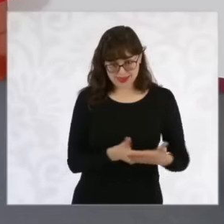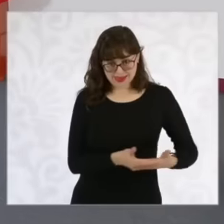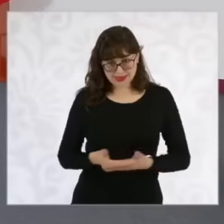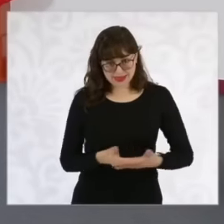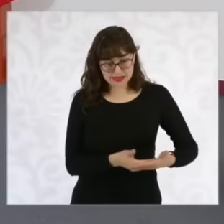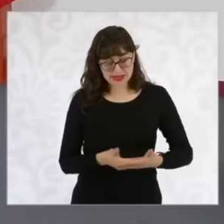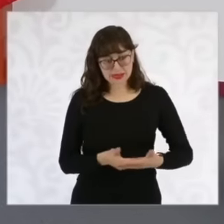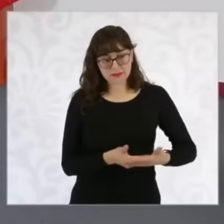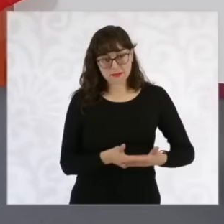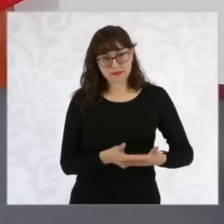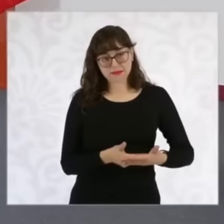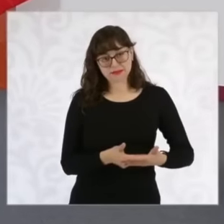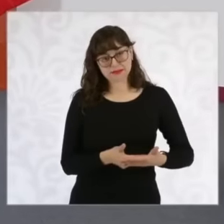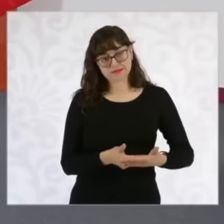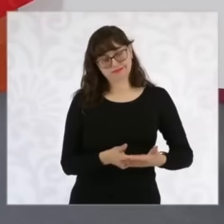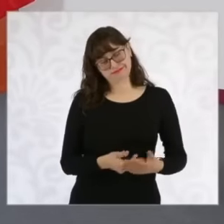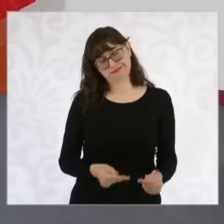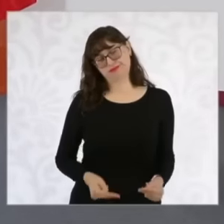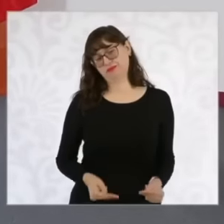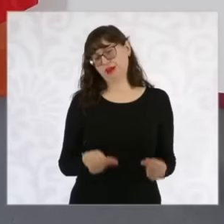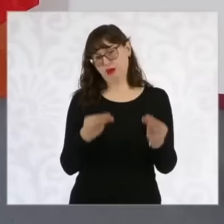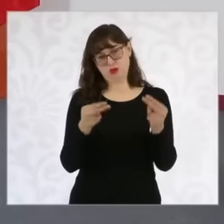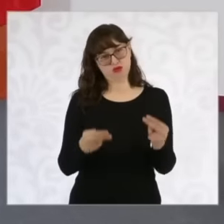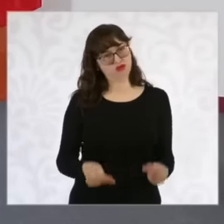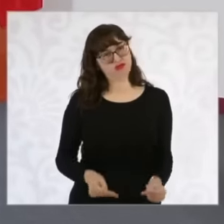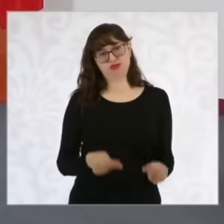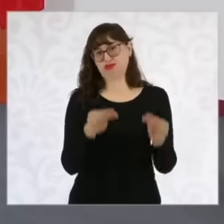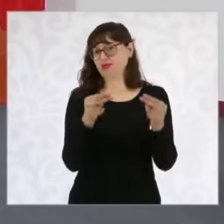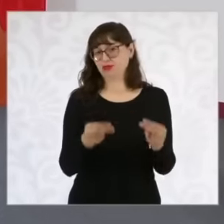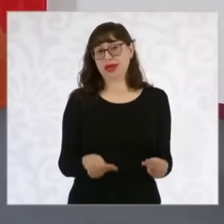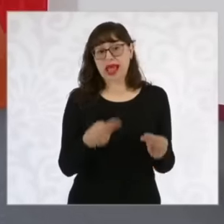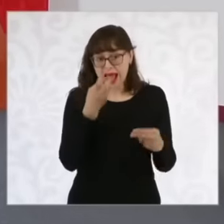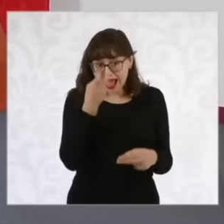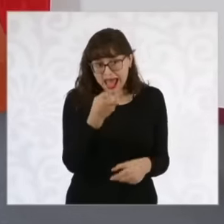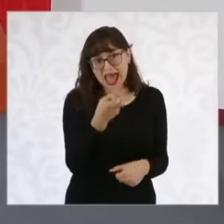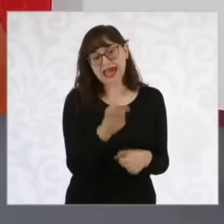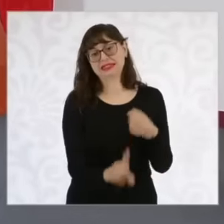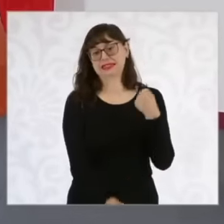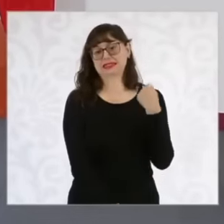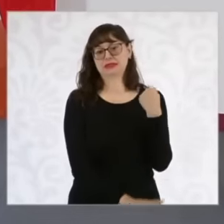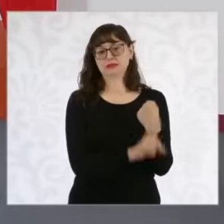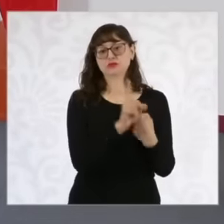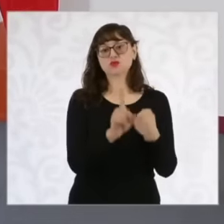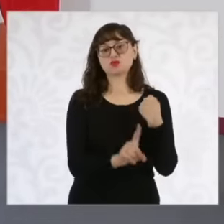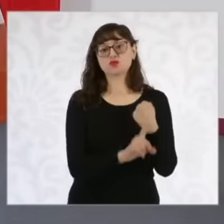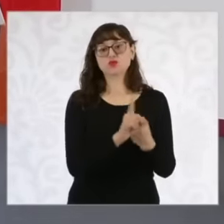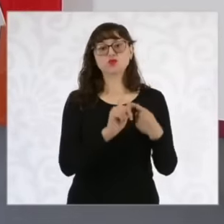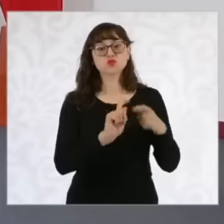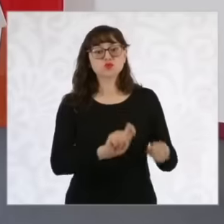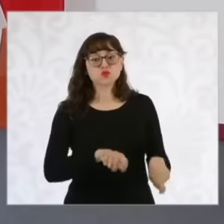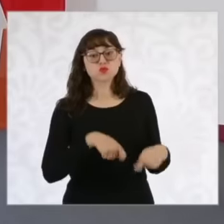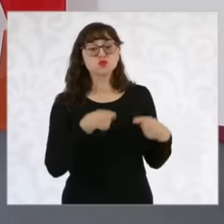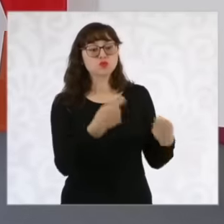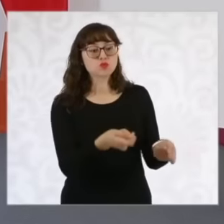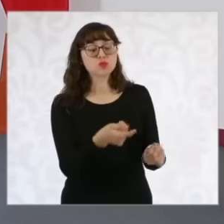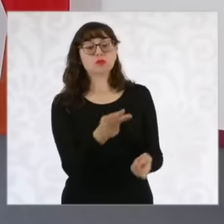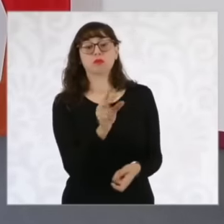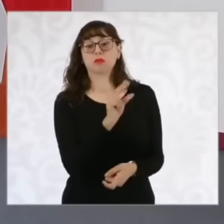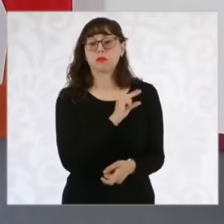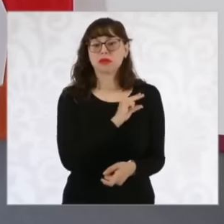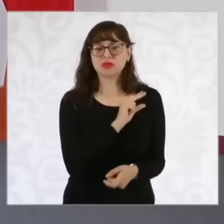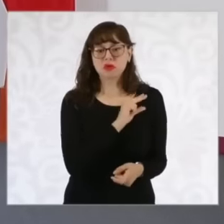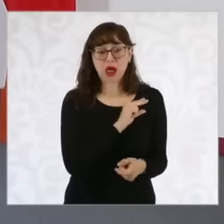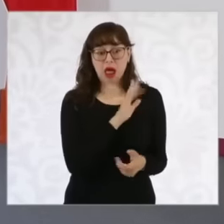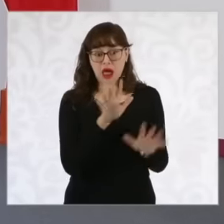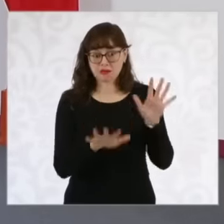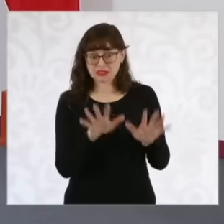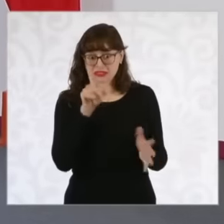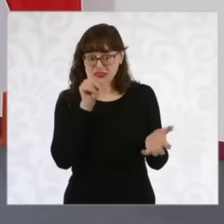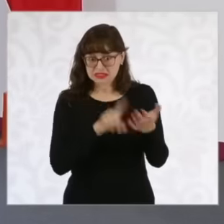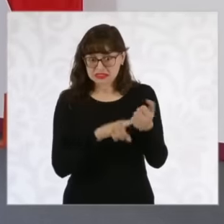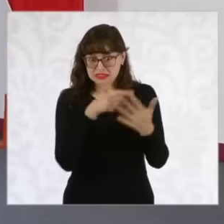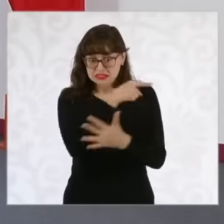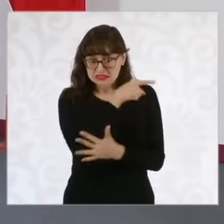eh and in reality they were concessions that They did not even meet the slightest